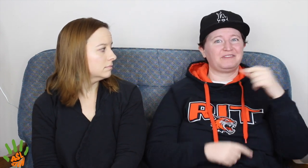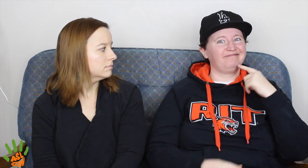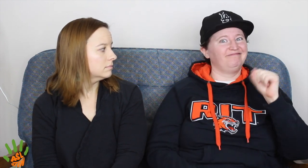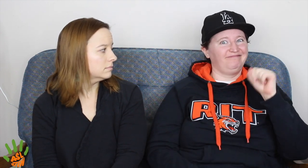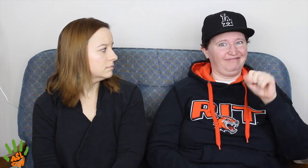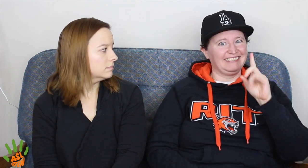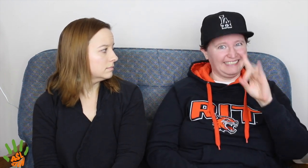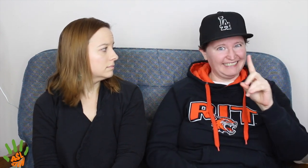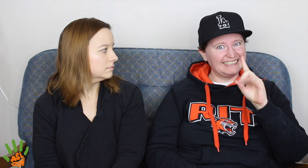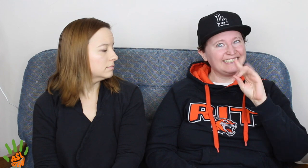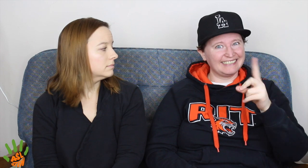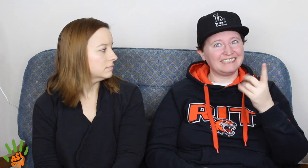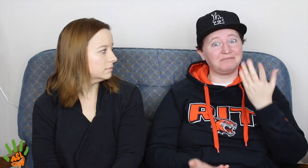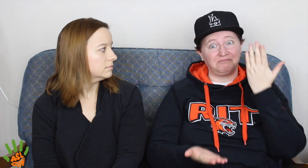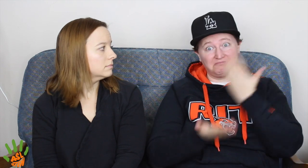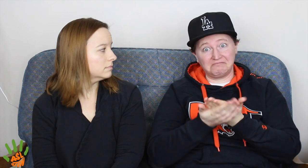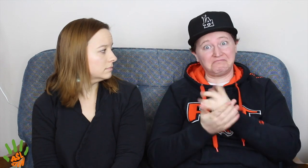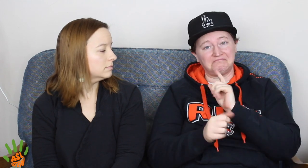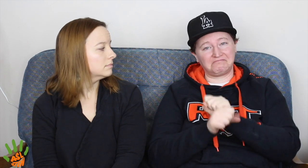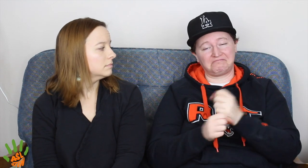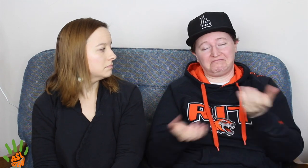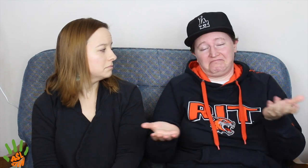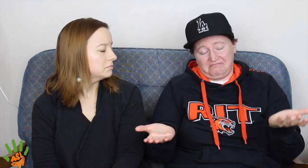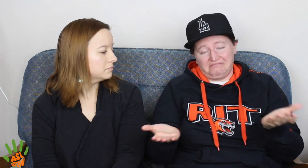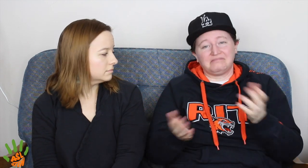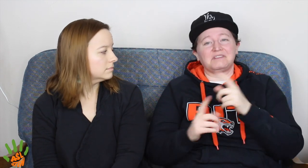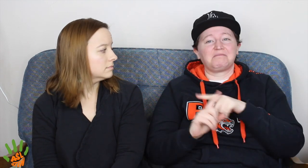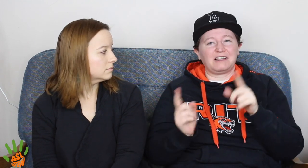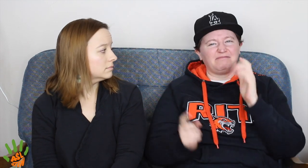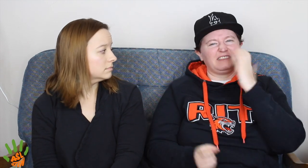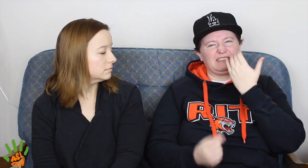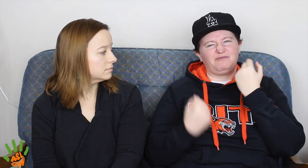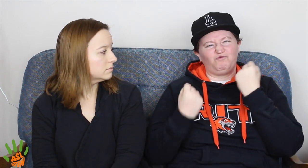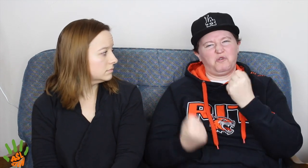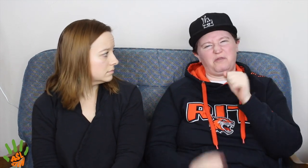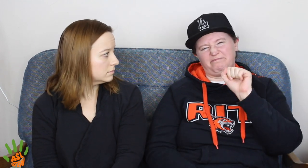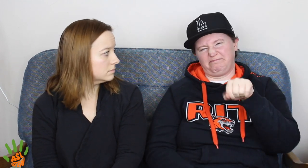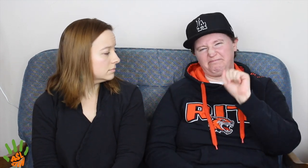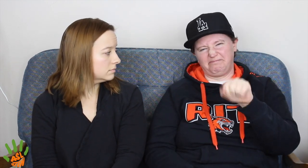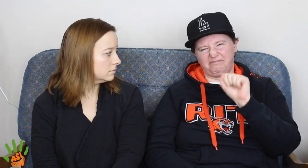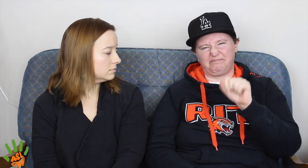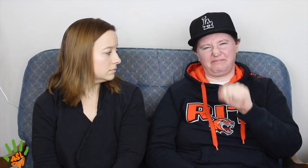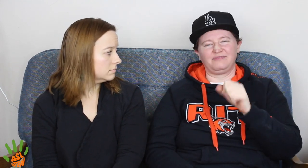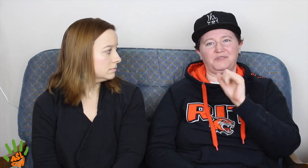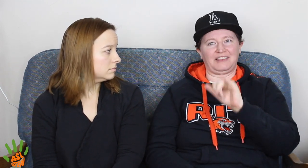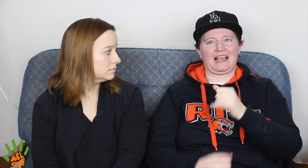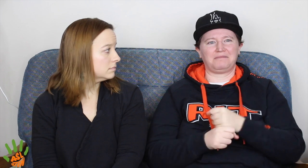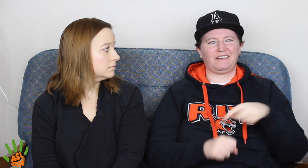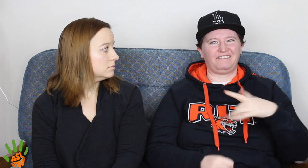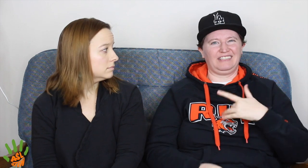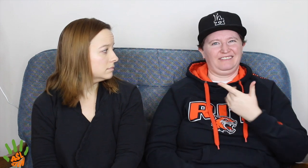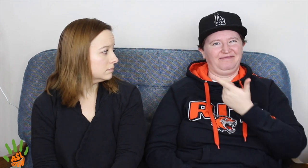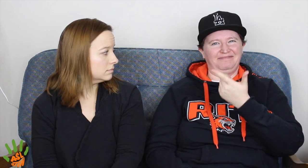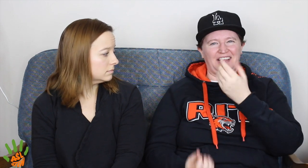but many of the protesters said "Yes she did say that." So, there's not proof but it seems that it's a strong possibility.